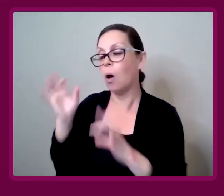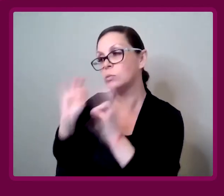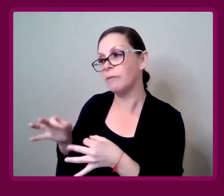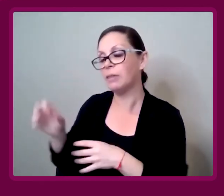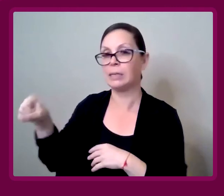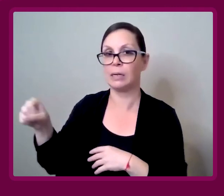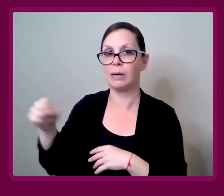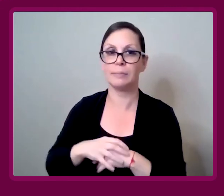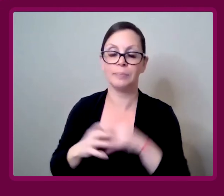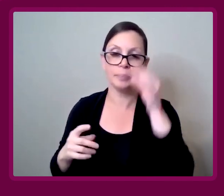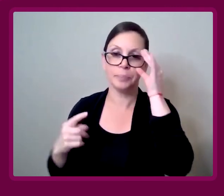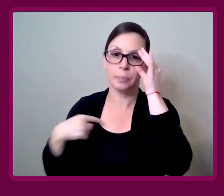Amy Francis-Smith: Completely, yeah.